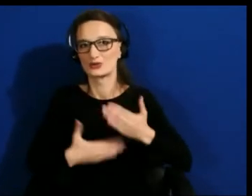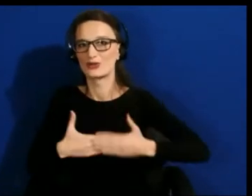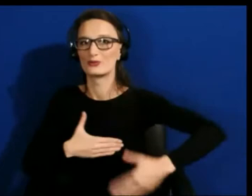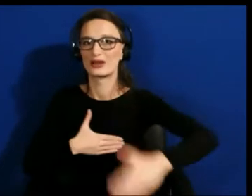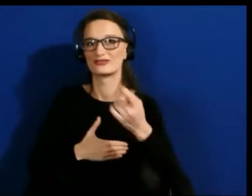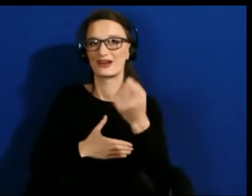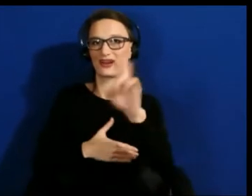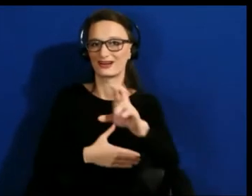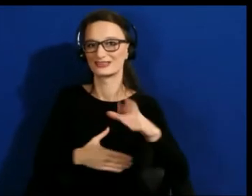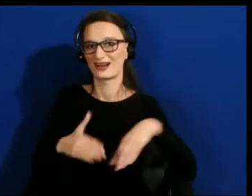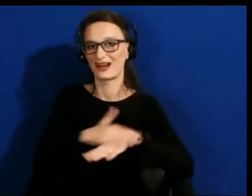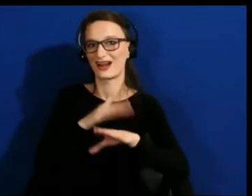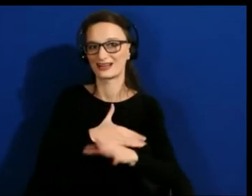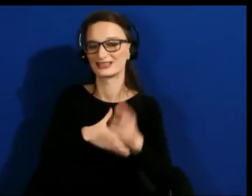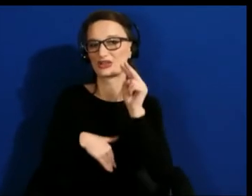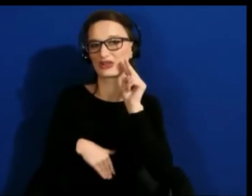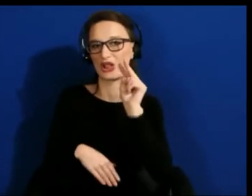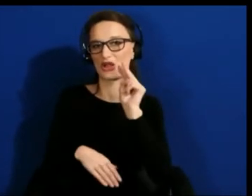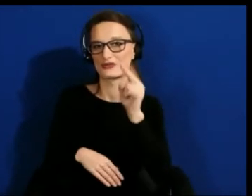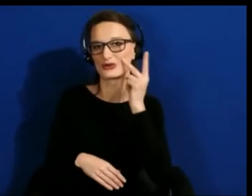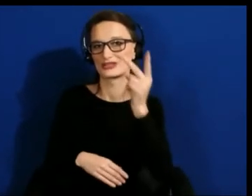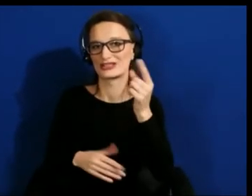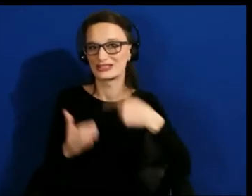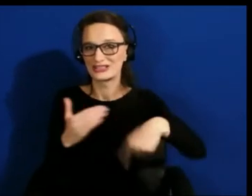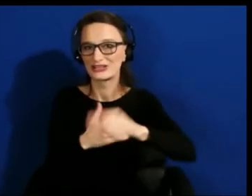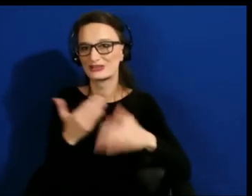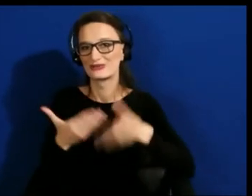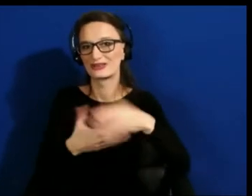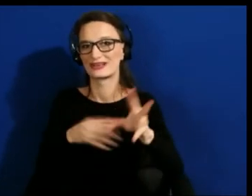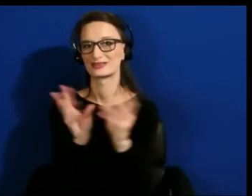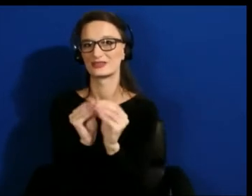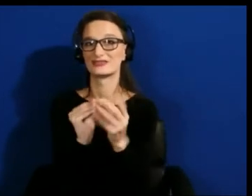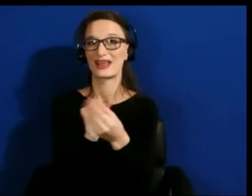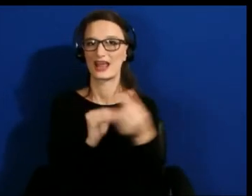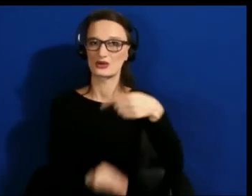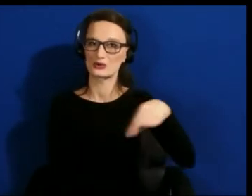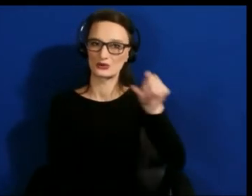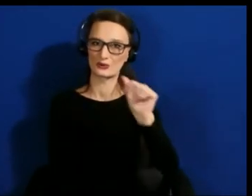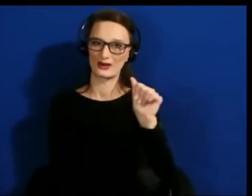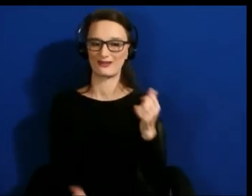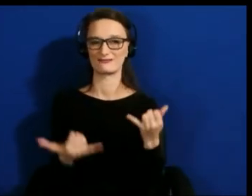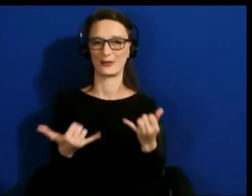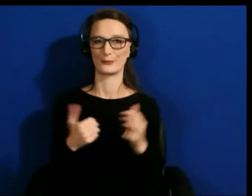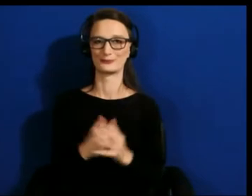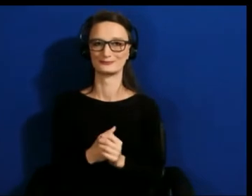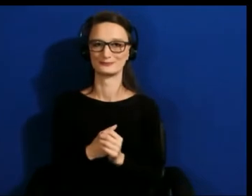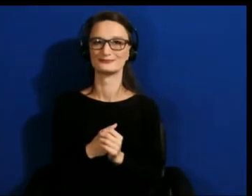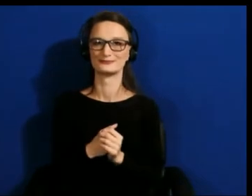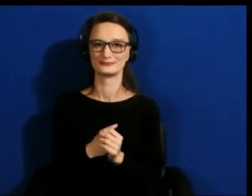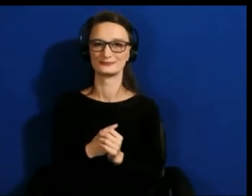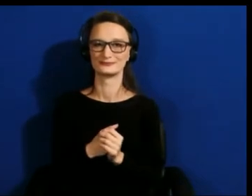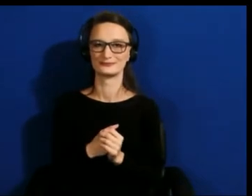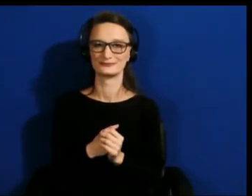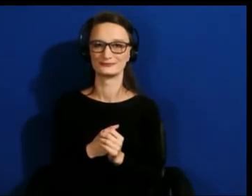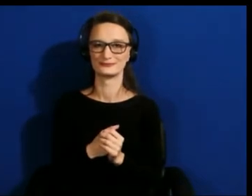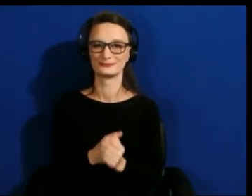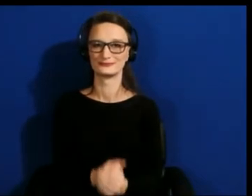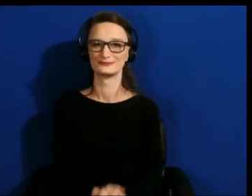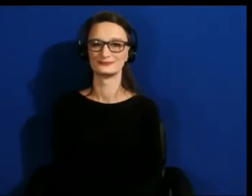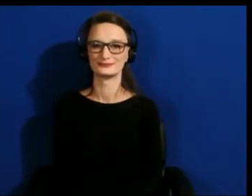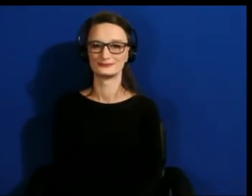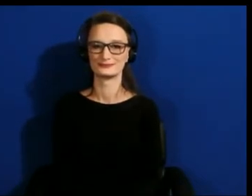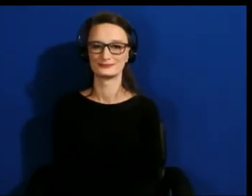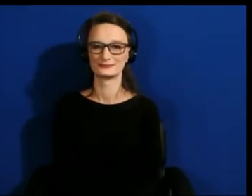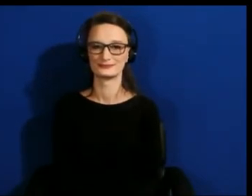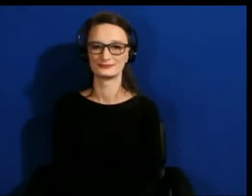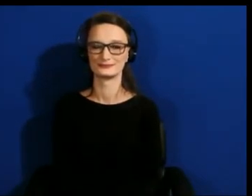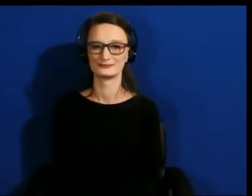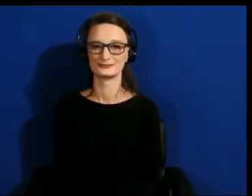next sessions and particularly in the Q & A now.